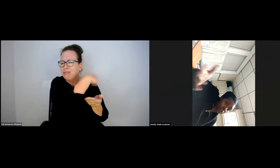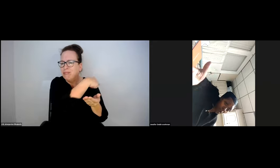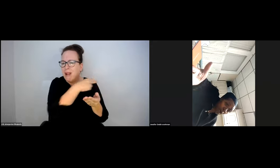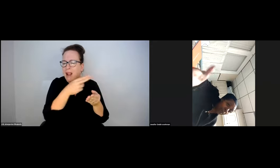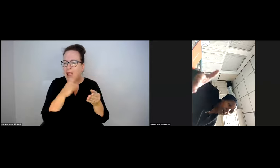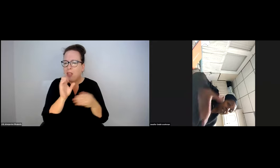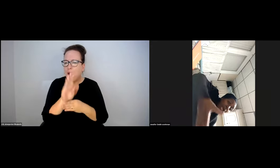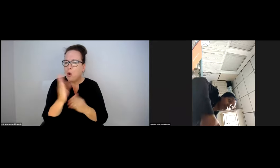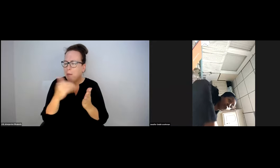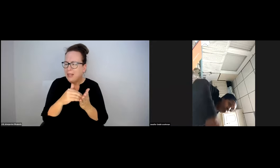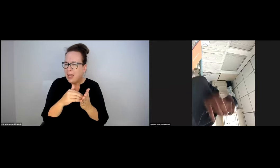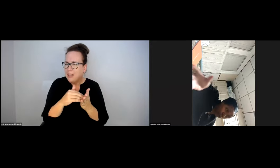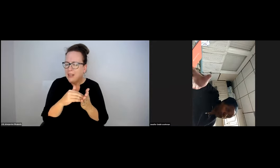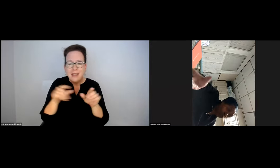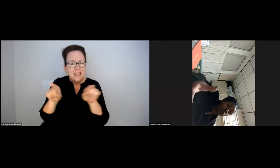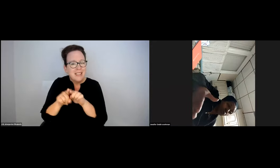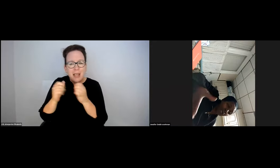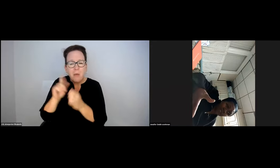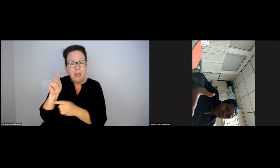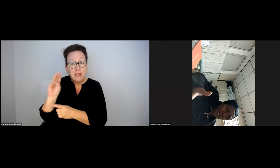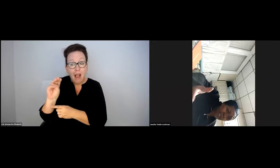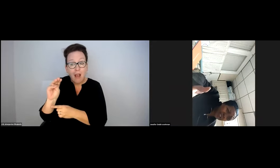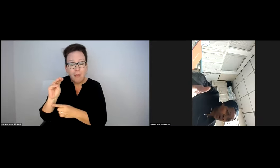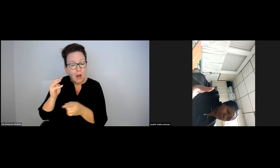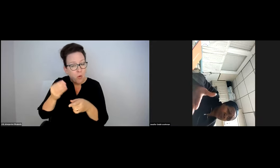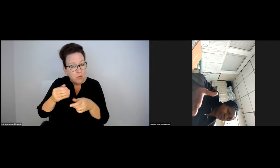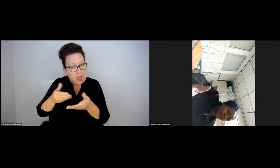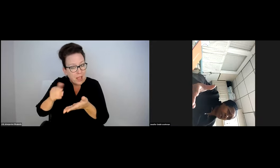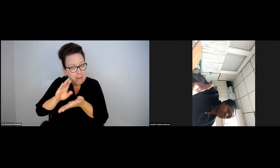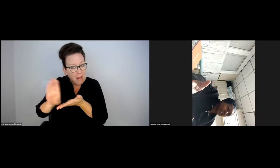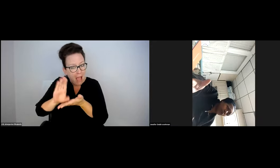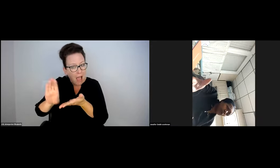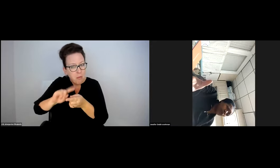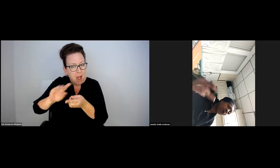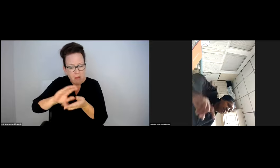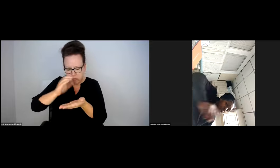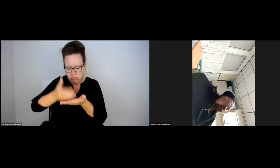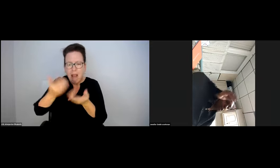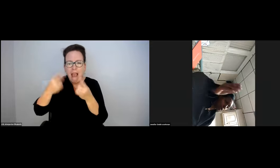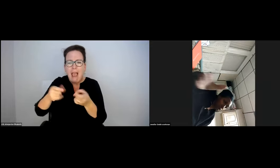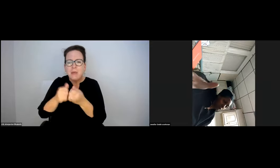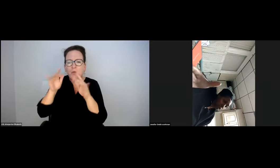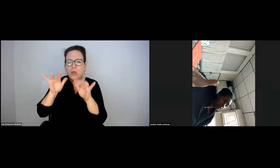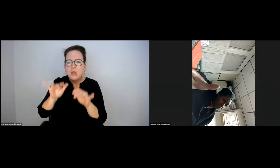STREETS AND THE PLOW TRUCKS PUT IT BACK UP ON THE CURB.